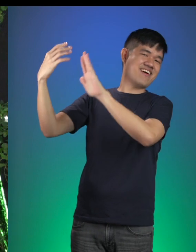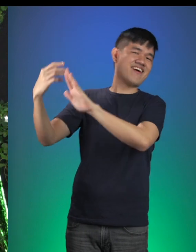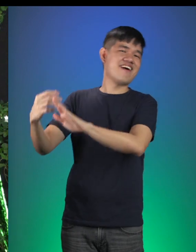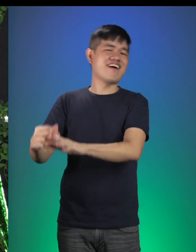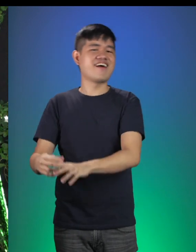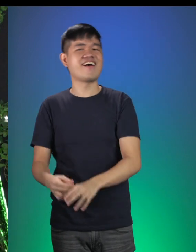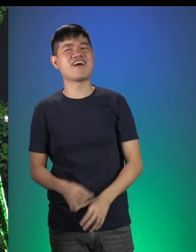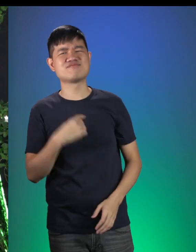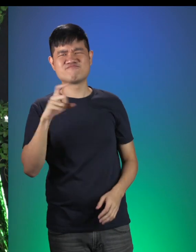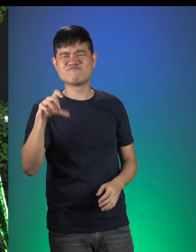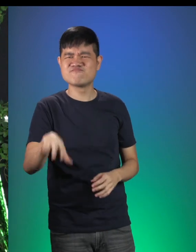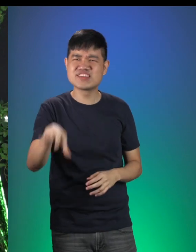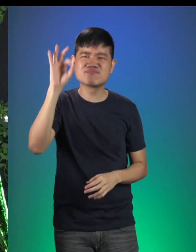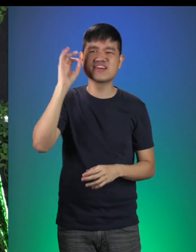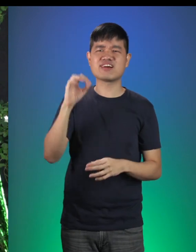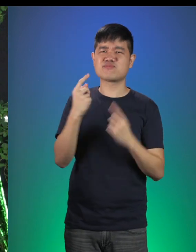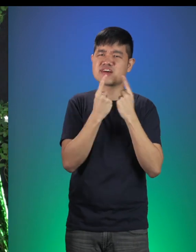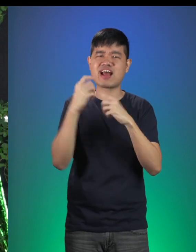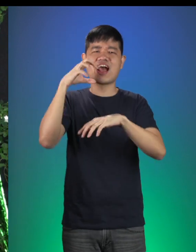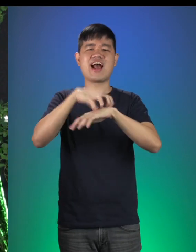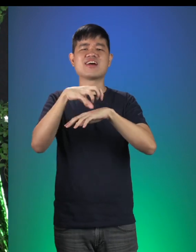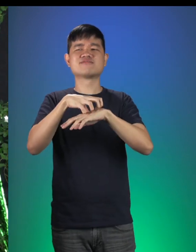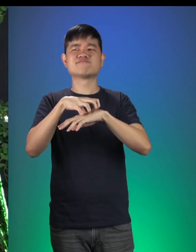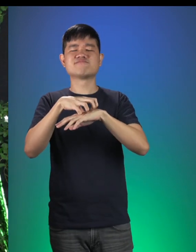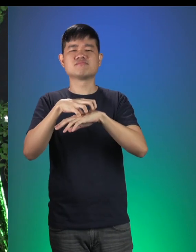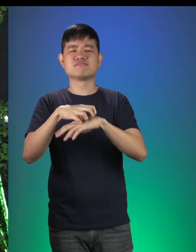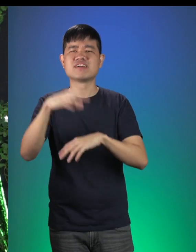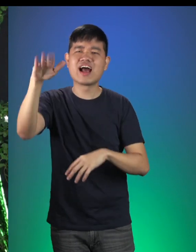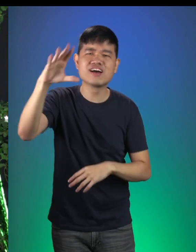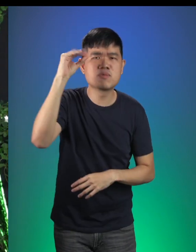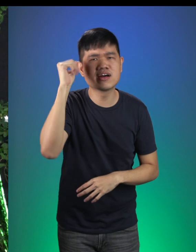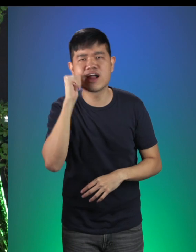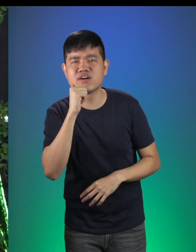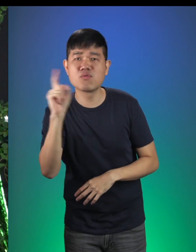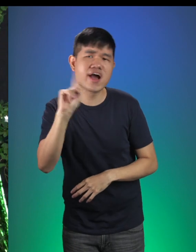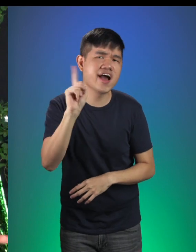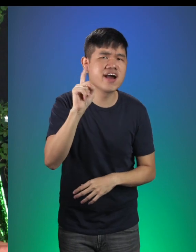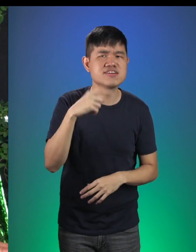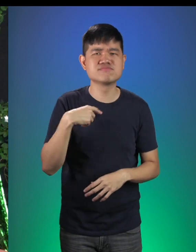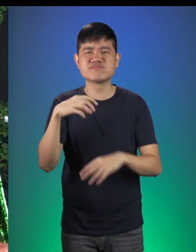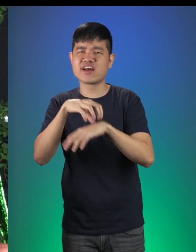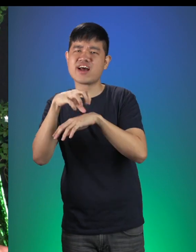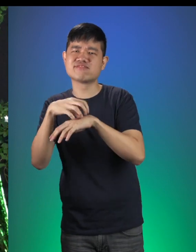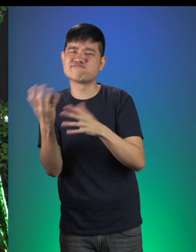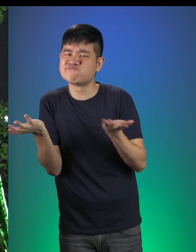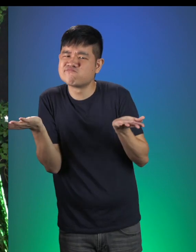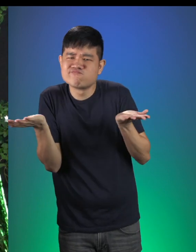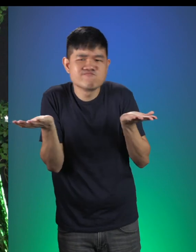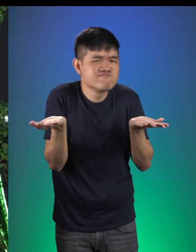Now, I need to pick up a Birthday Cake. Boys and girls, do you know where someone might be able to pick up a Birthday Cake?